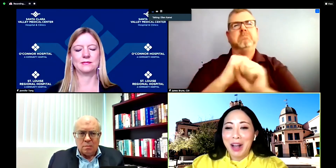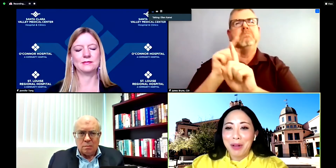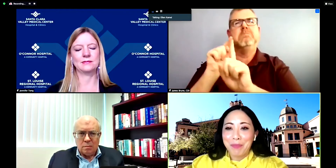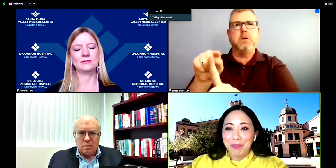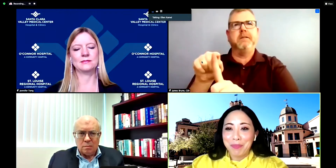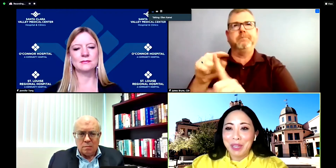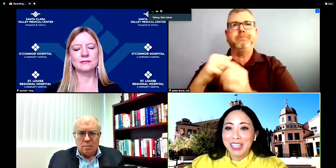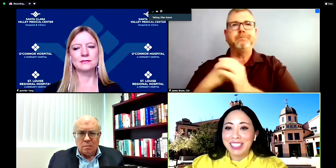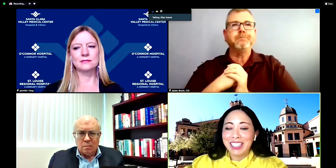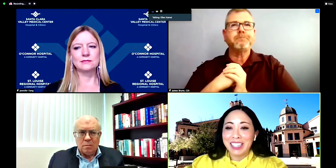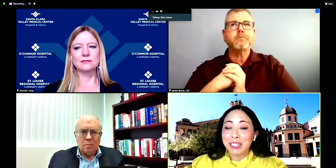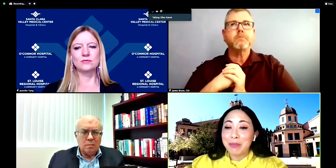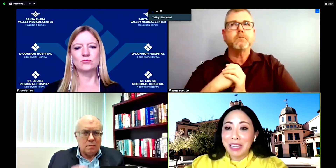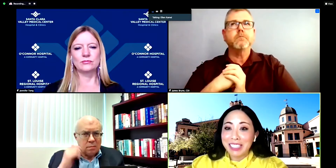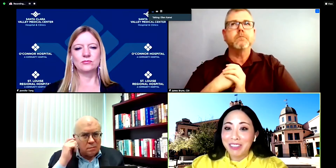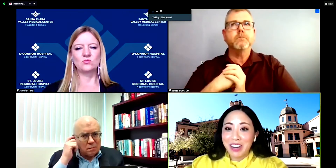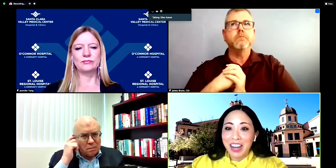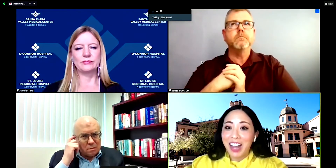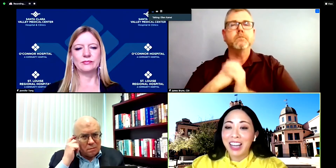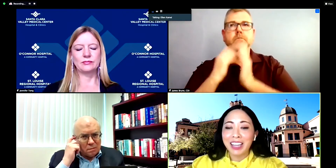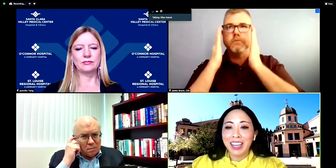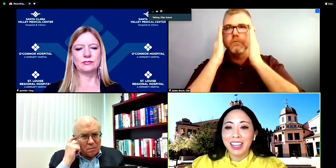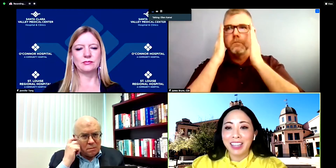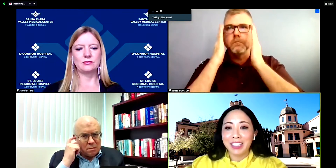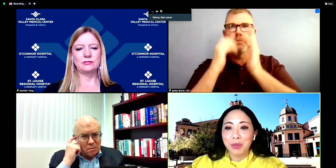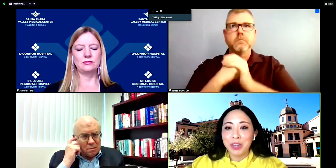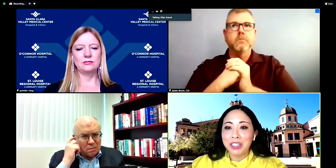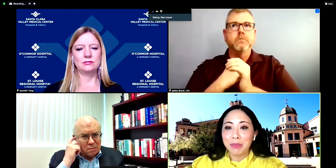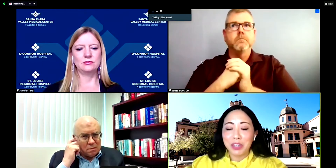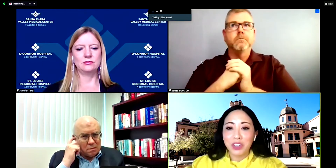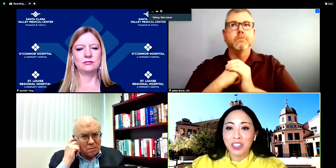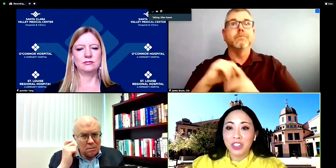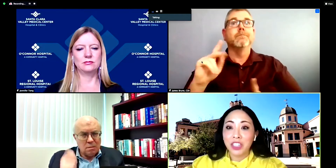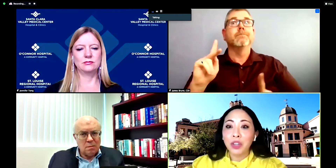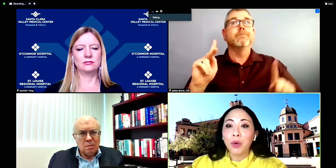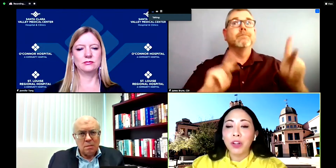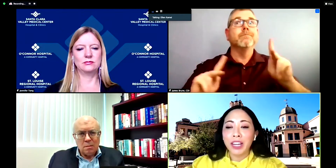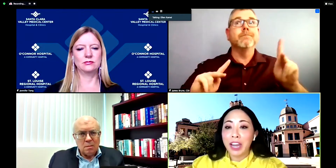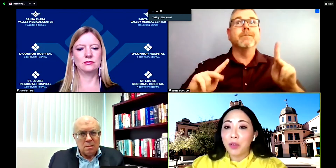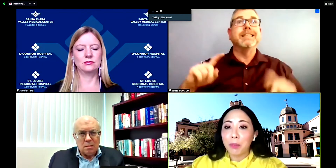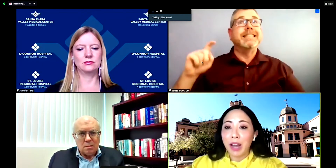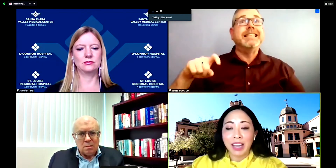um because the the demand is very high and we need to make sure that there's equal and equitable